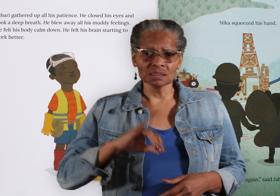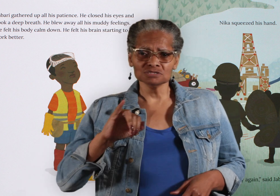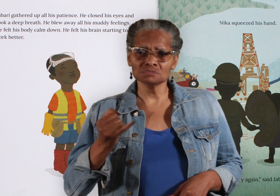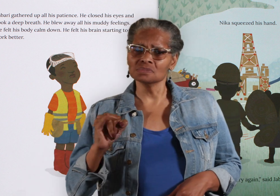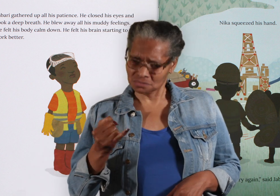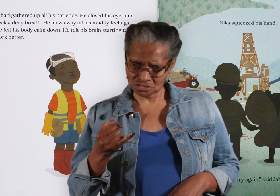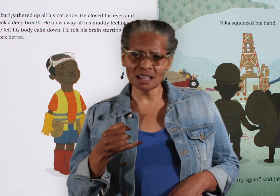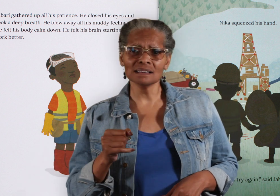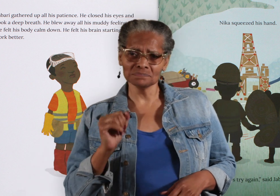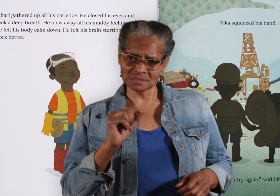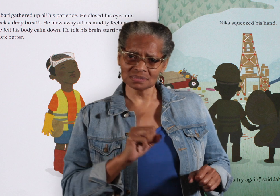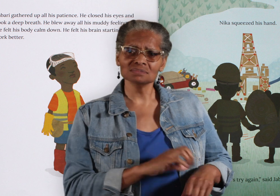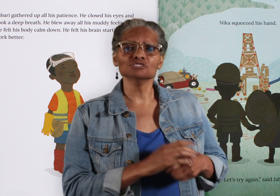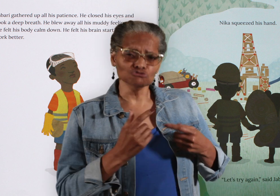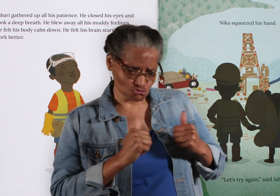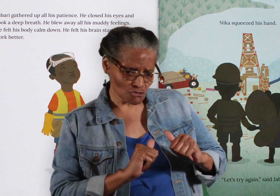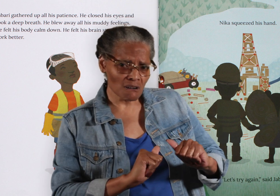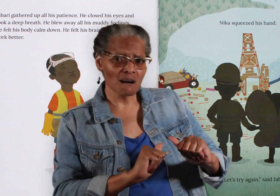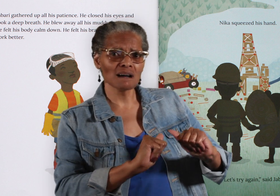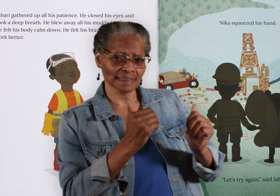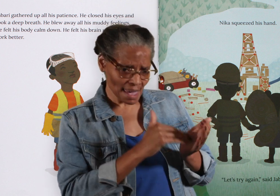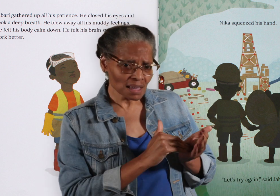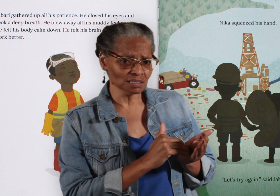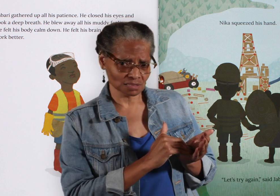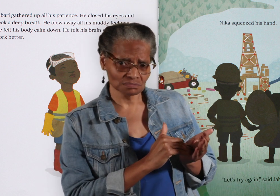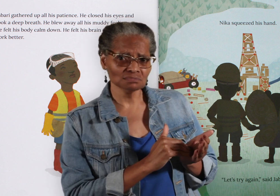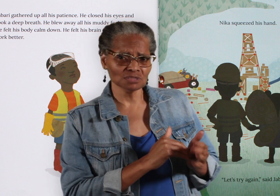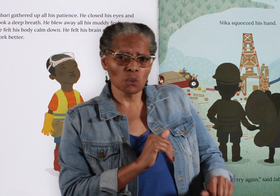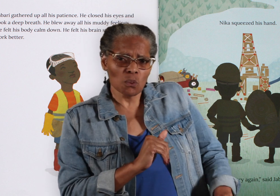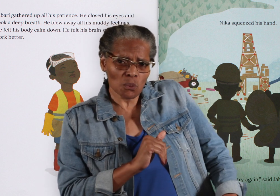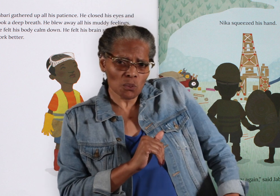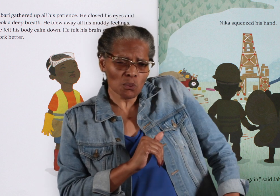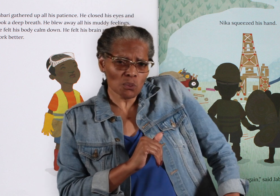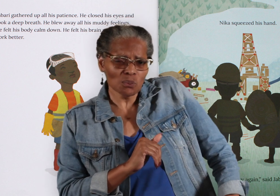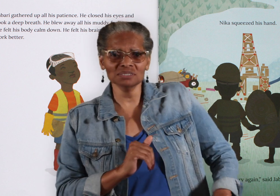"Let's try again," said Jabari.